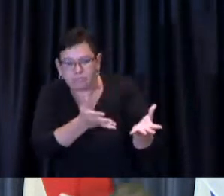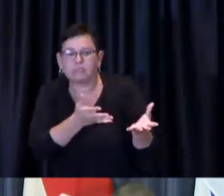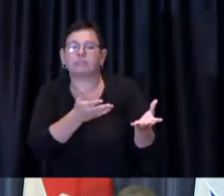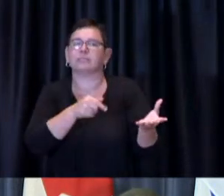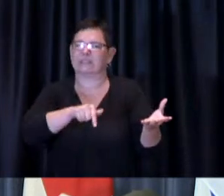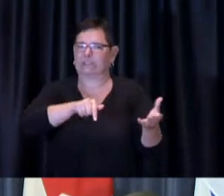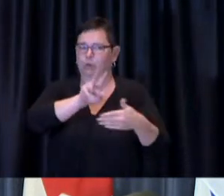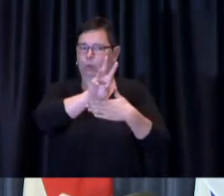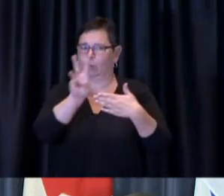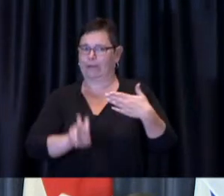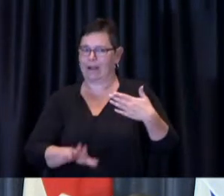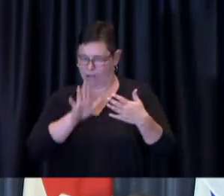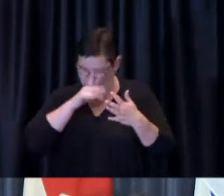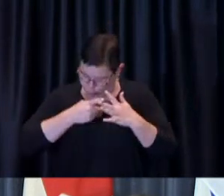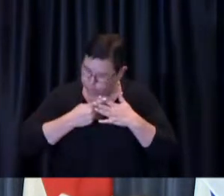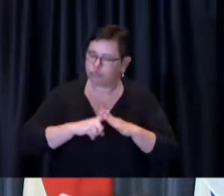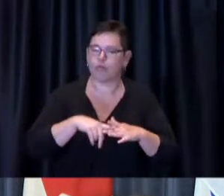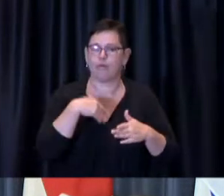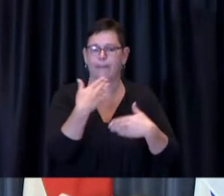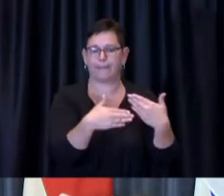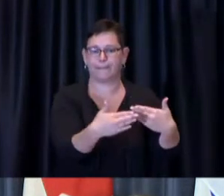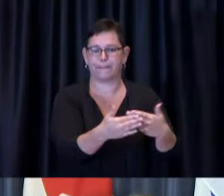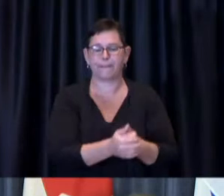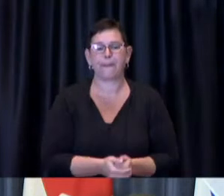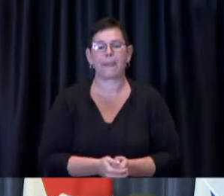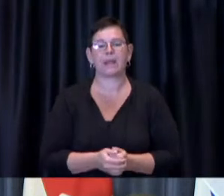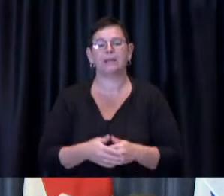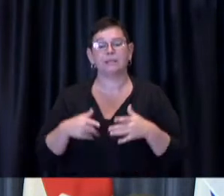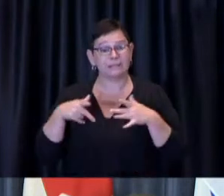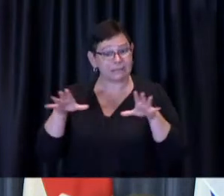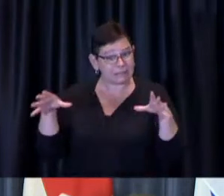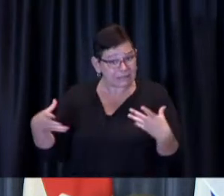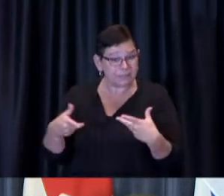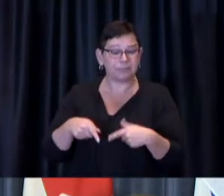Our Homebound Sprint team including Toronto Paramedic Services and Hospital partners